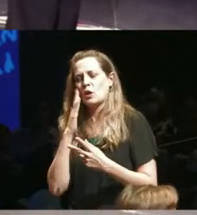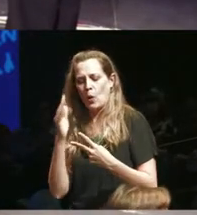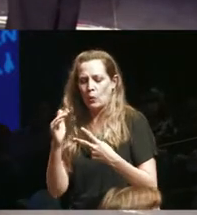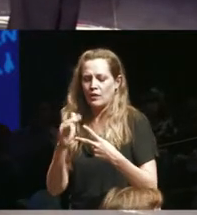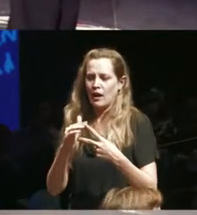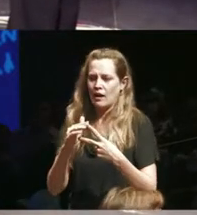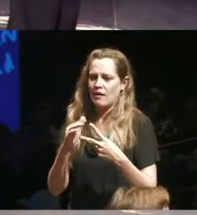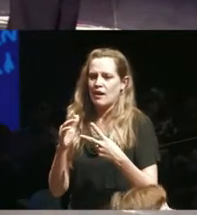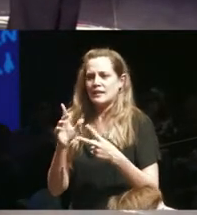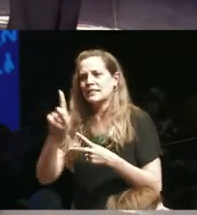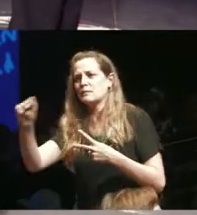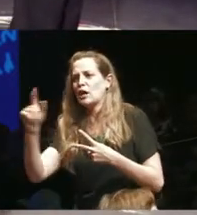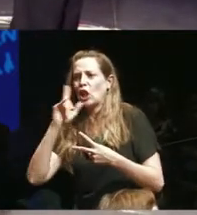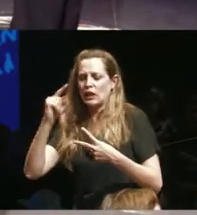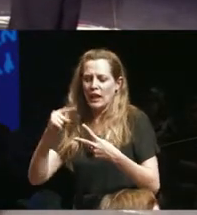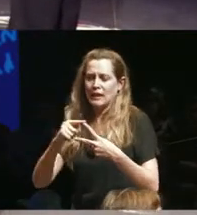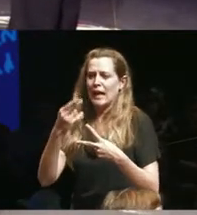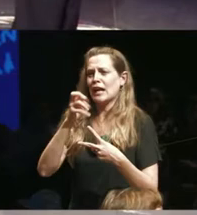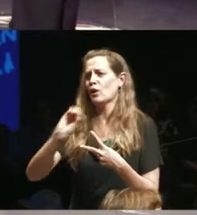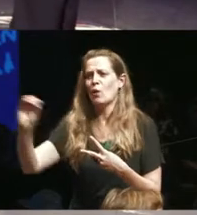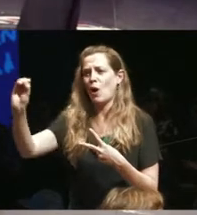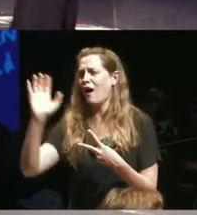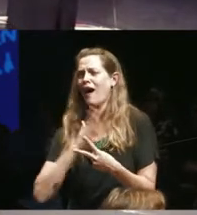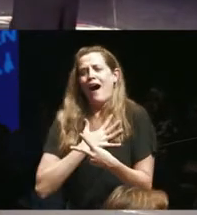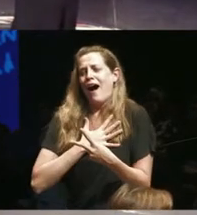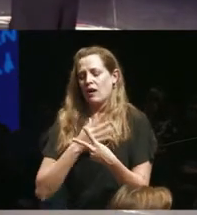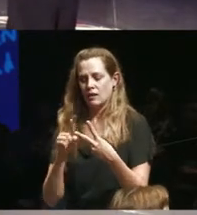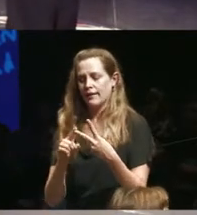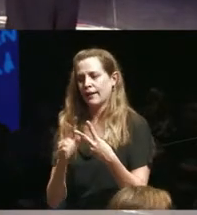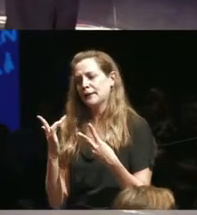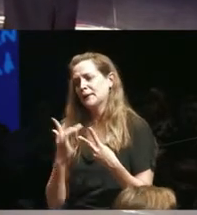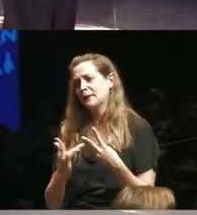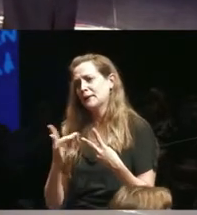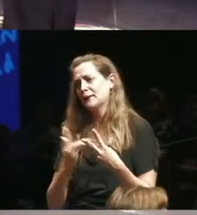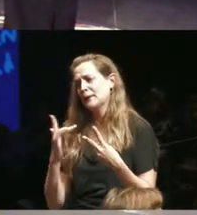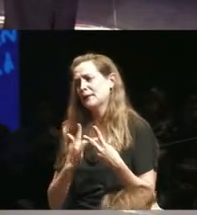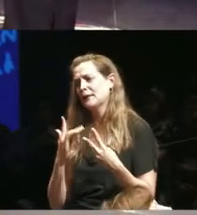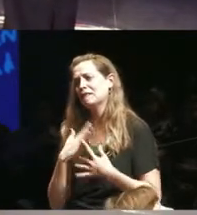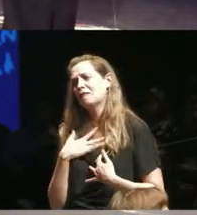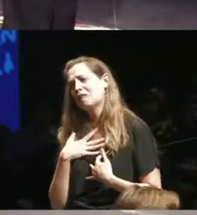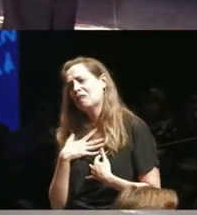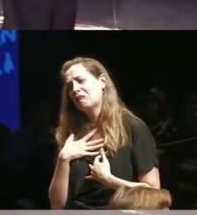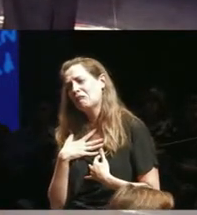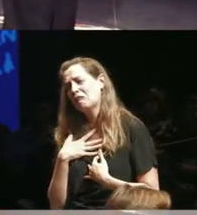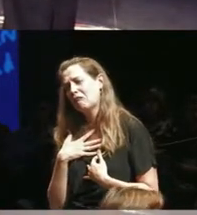super crap and we know that those representations don't match our lived